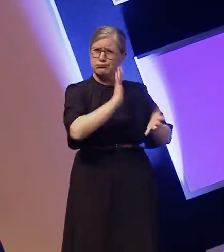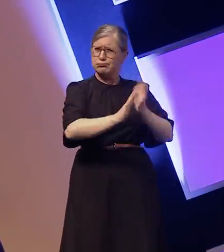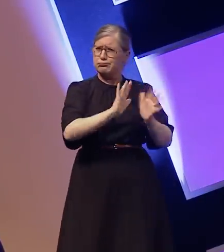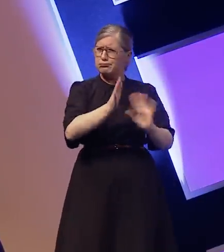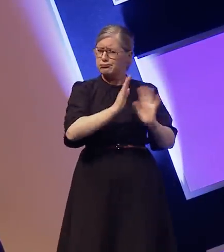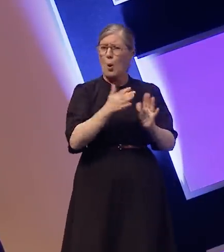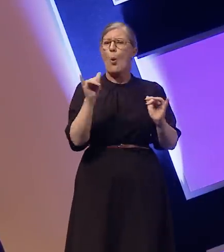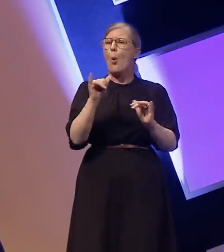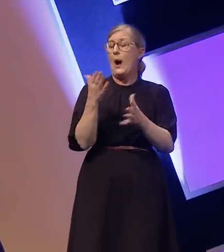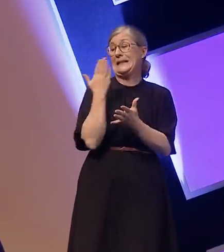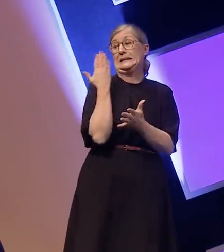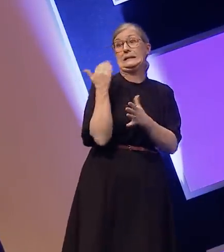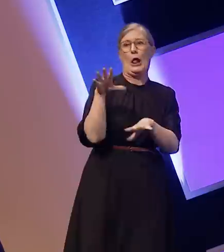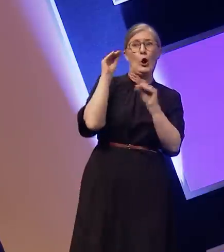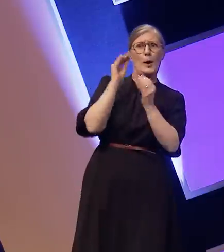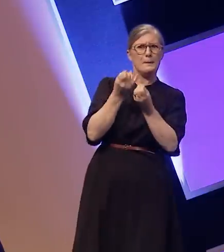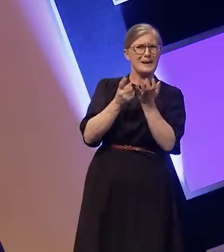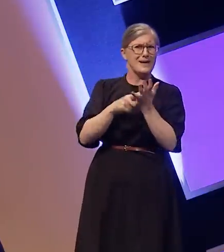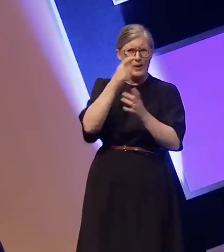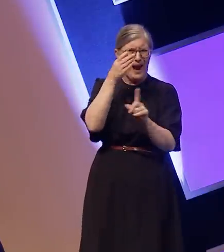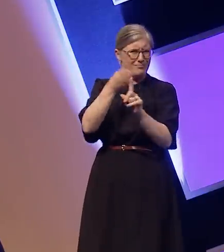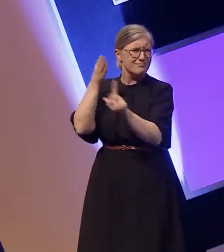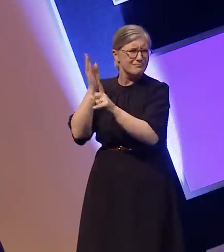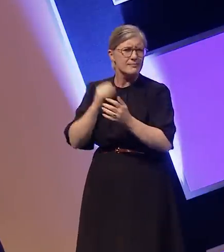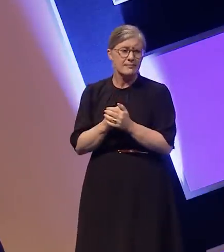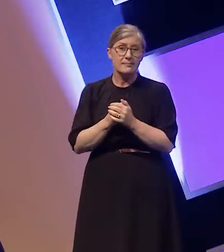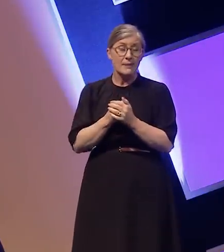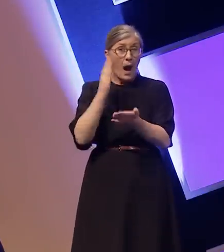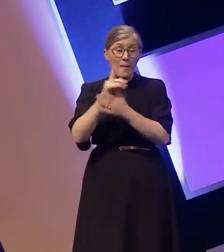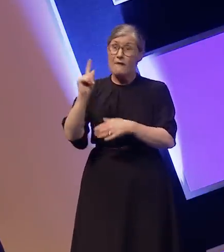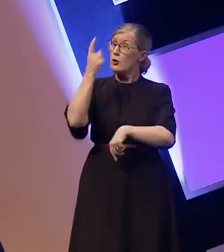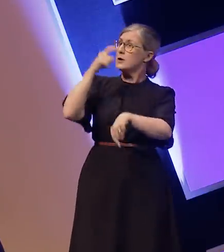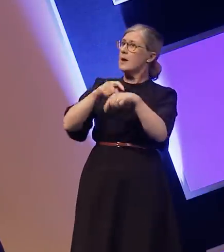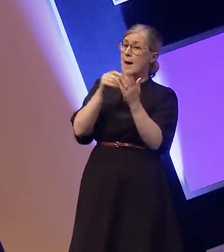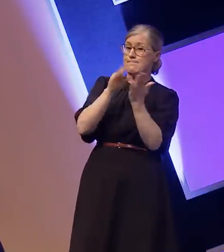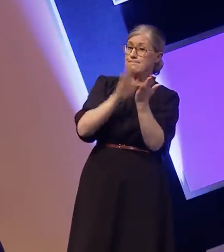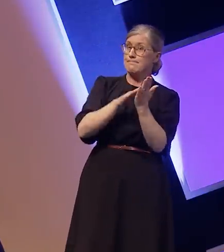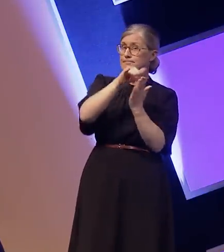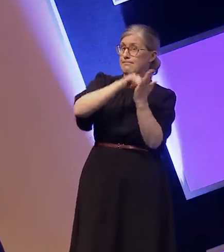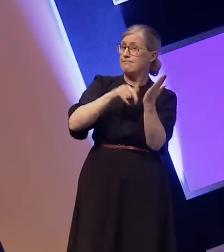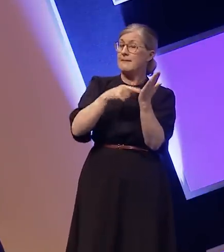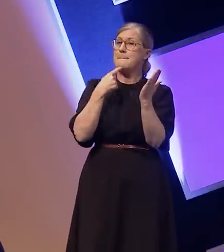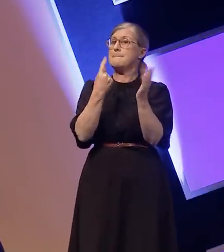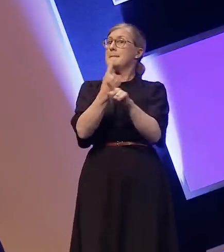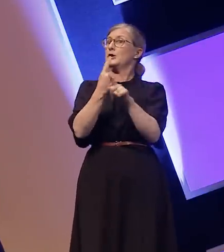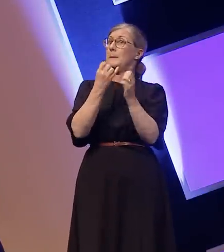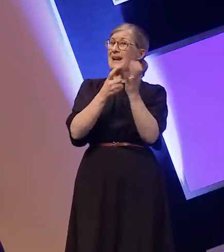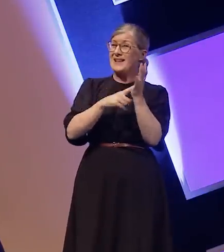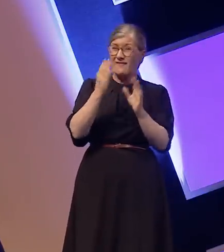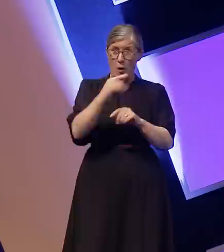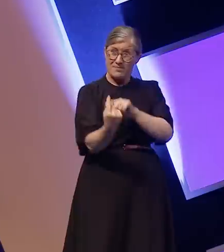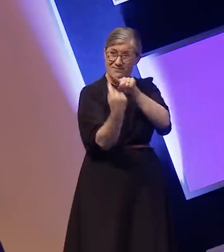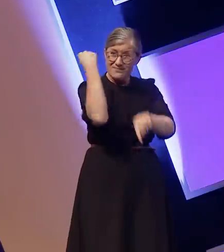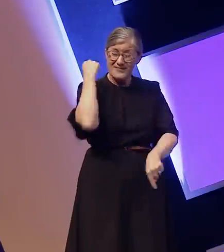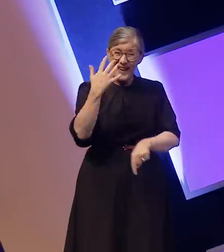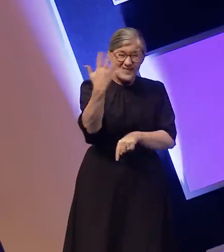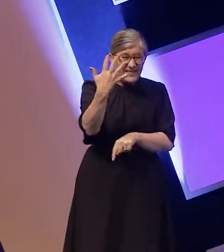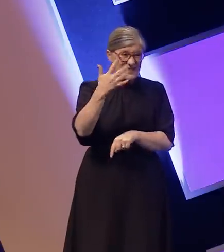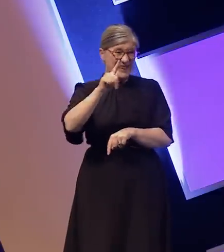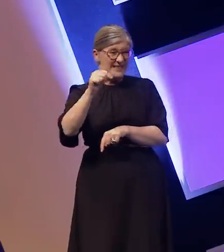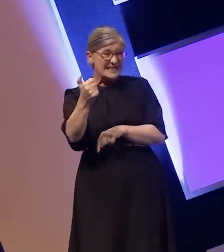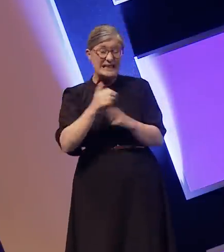using it. The first historical mention of BSL was in 1576! Throughout its long and complex history